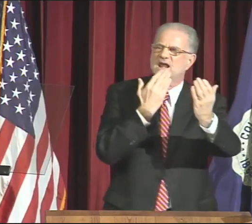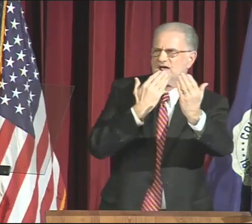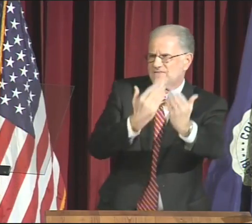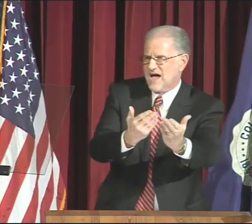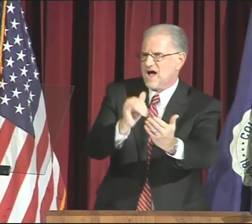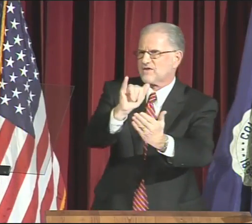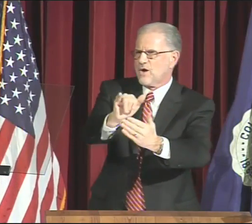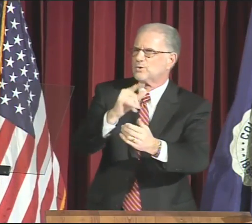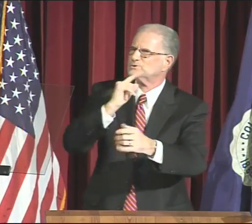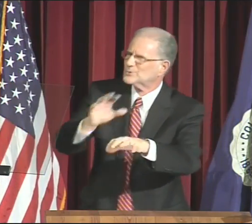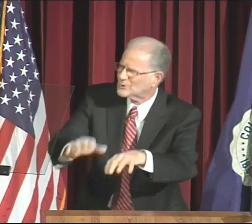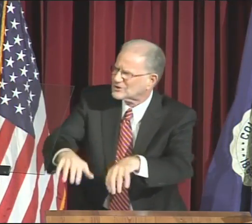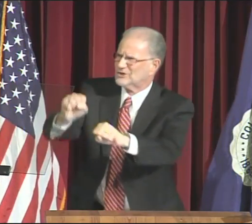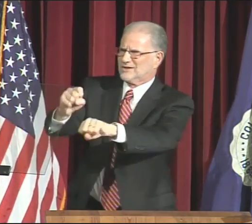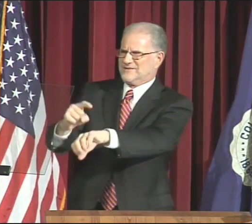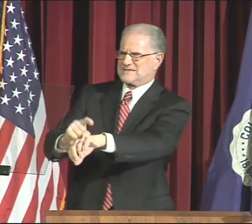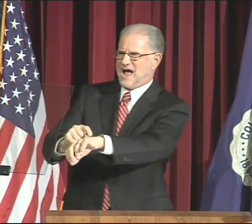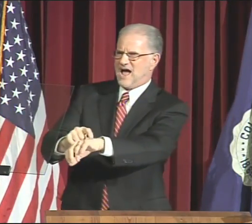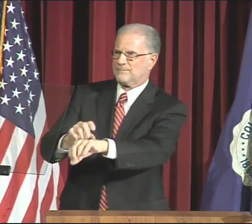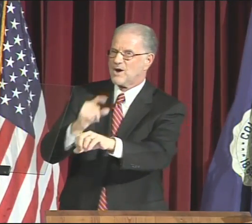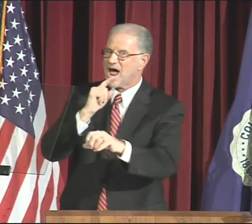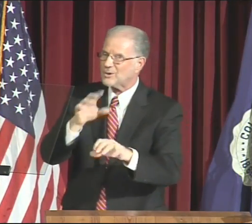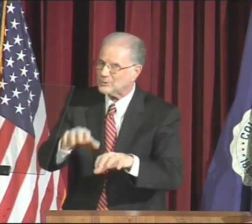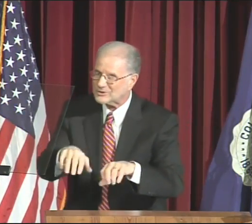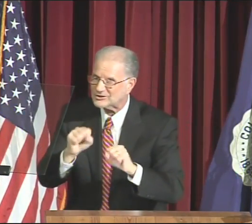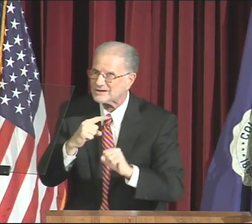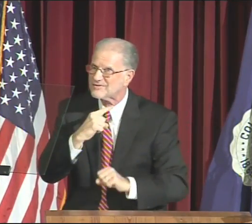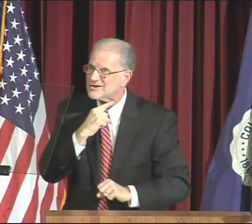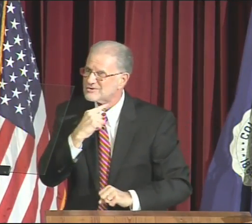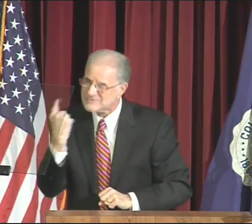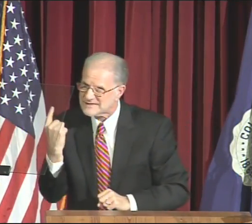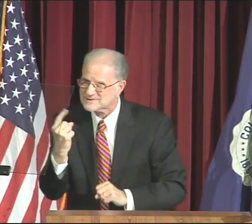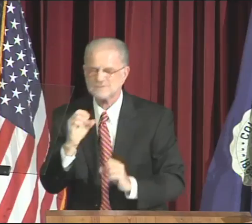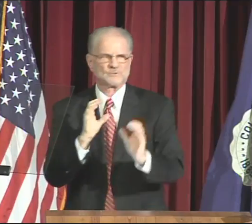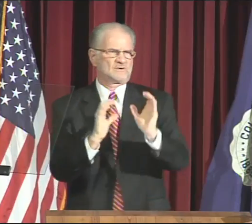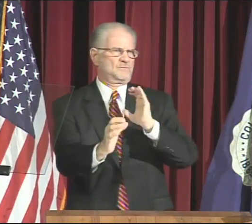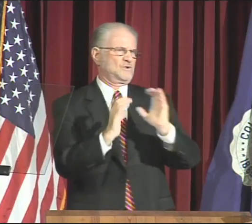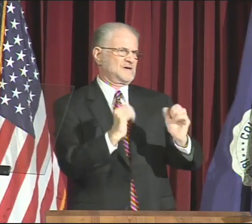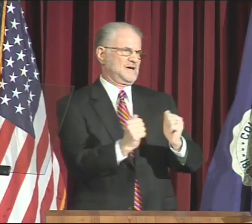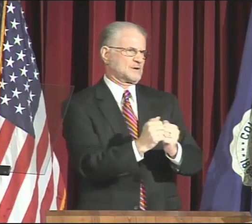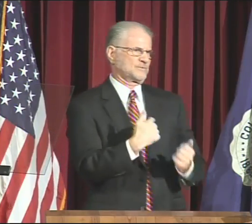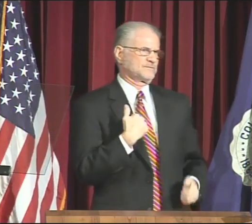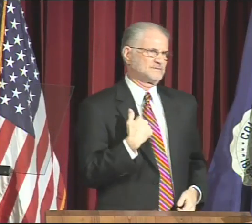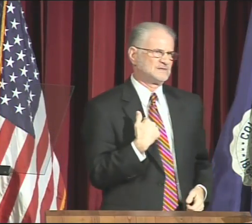I welcome that communication and thank those who took the time --